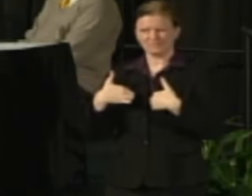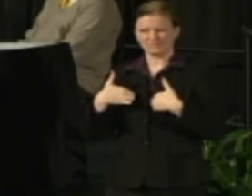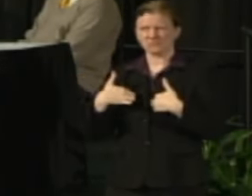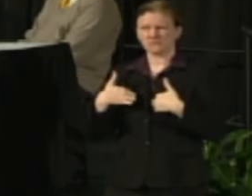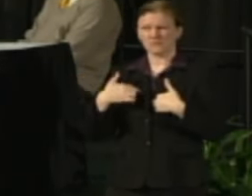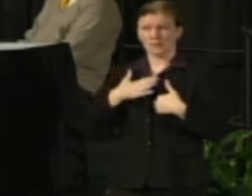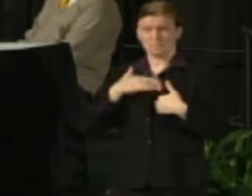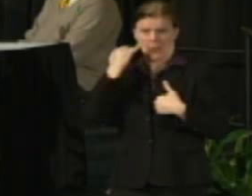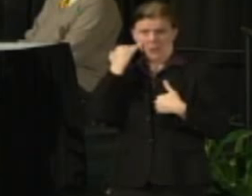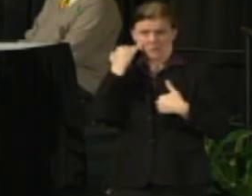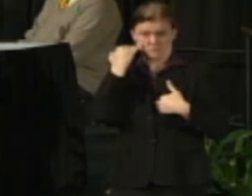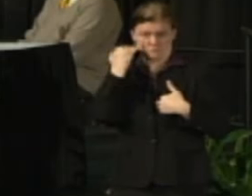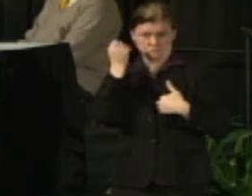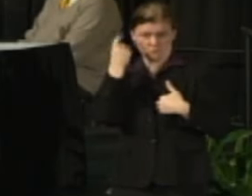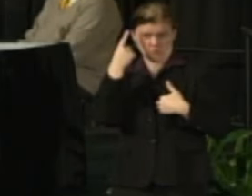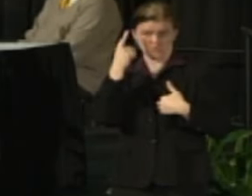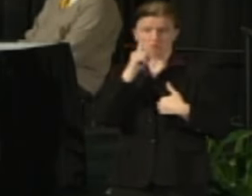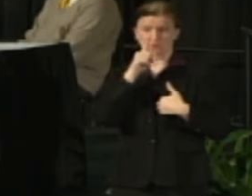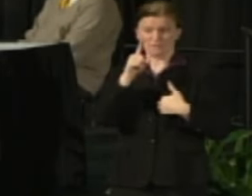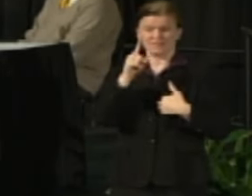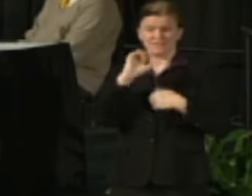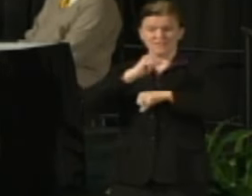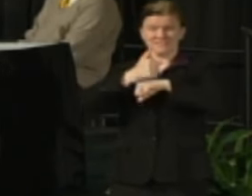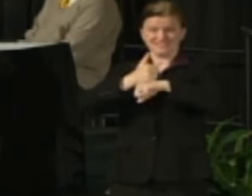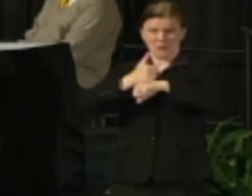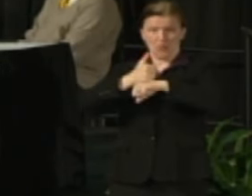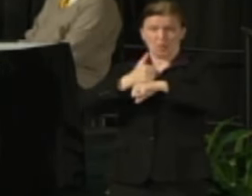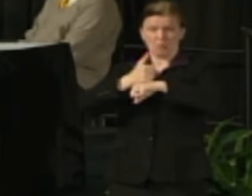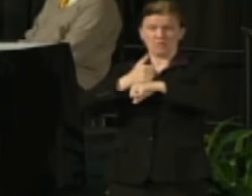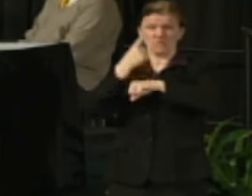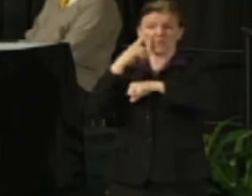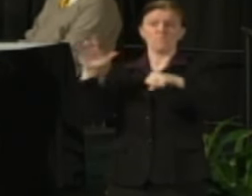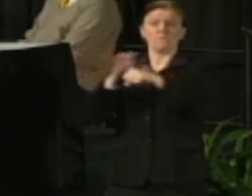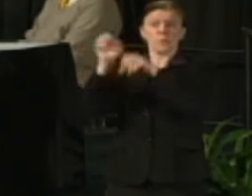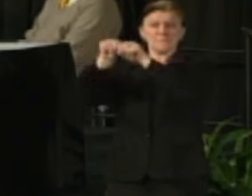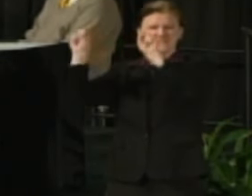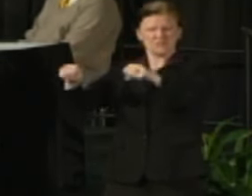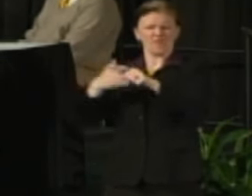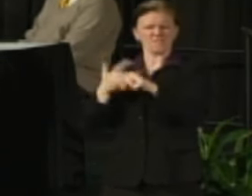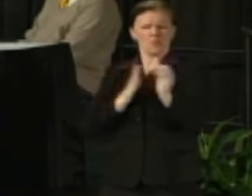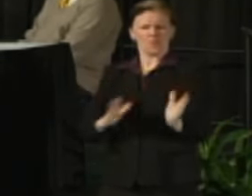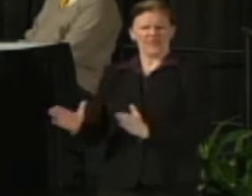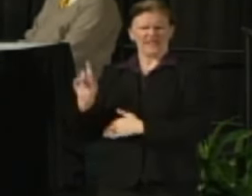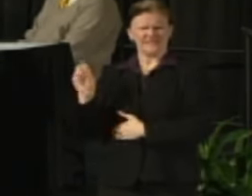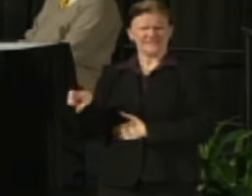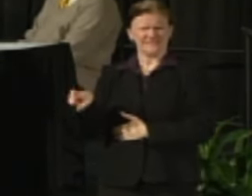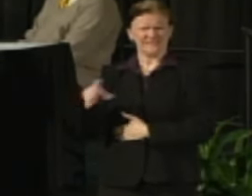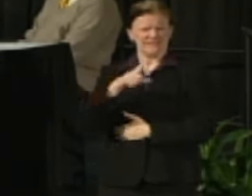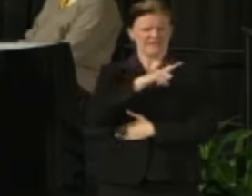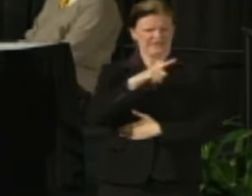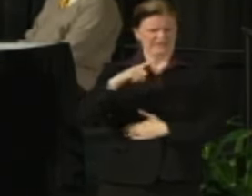to support an entire system take a lot of time to plan. So I feel like the legislators put the cart before the horse here.